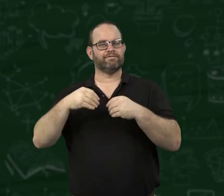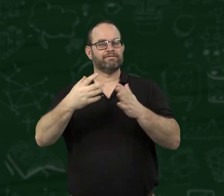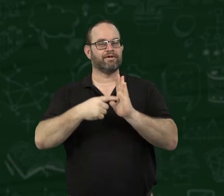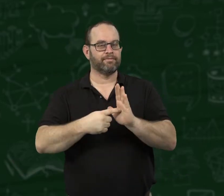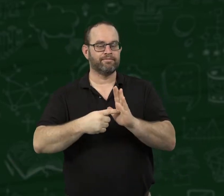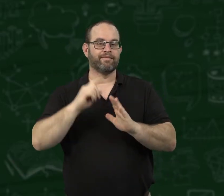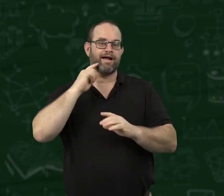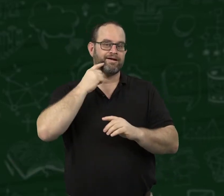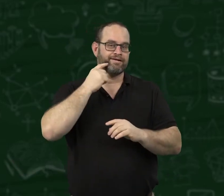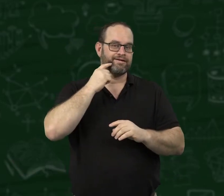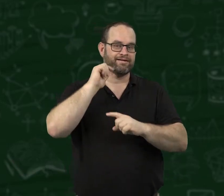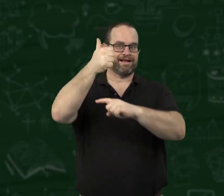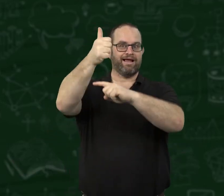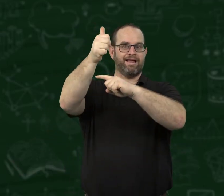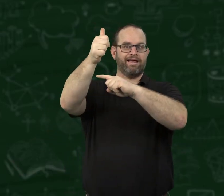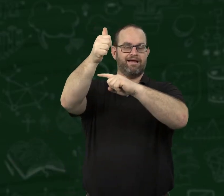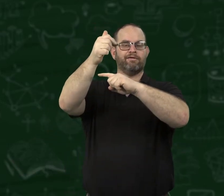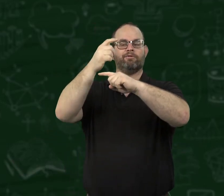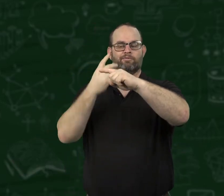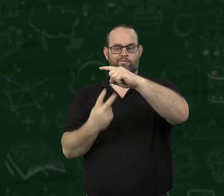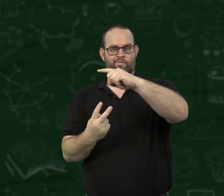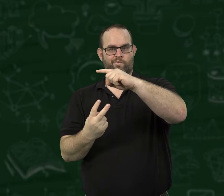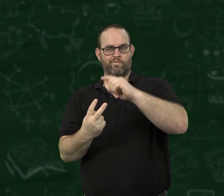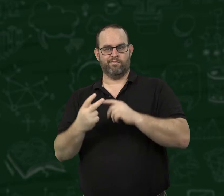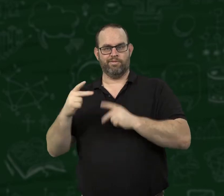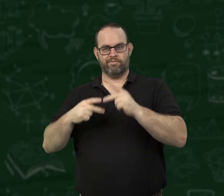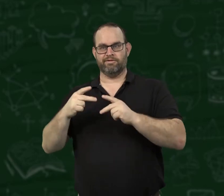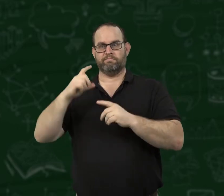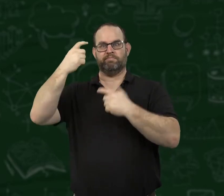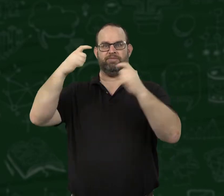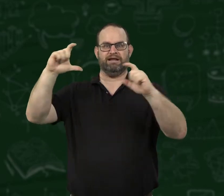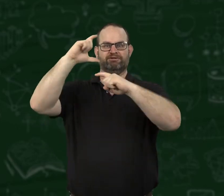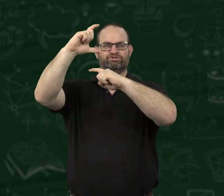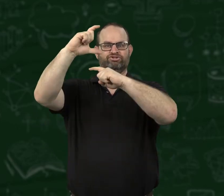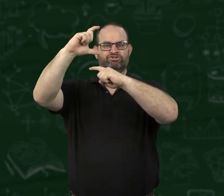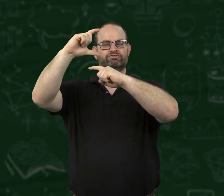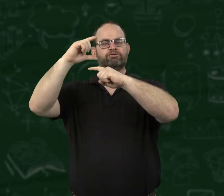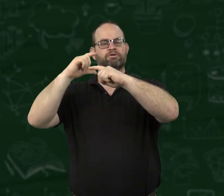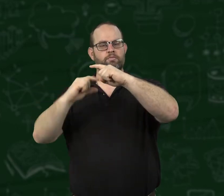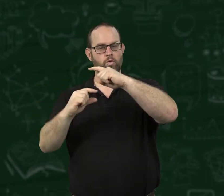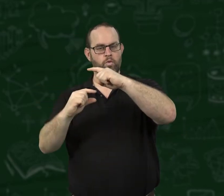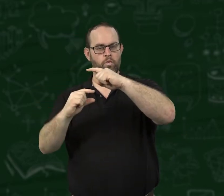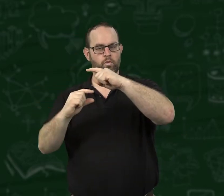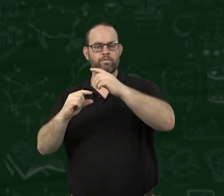Like our candy example, 10/2, there is more candy (10) than people (2).